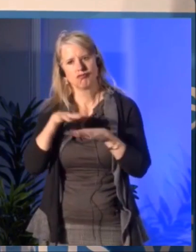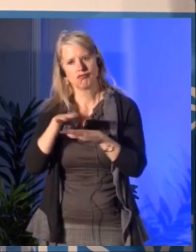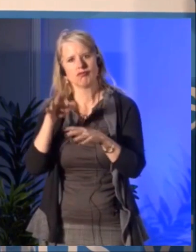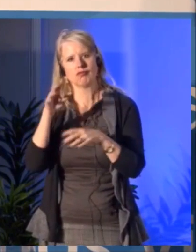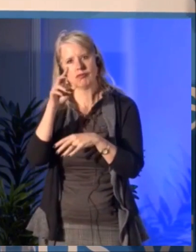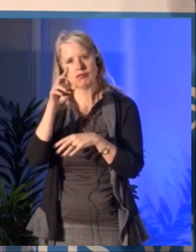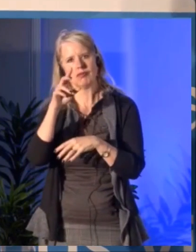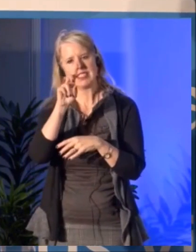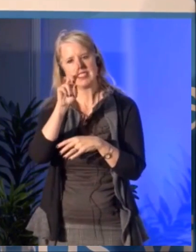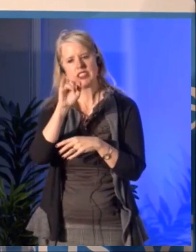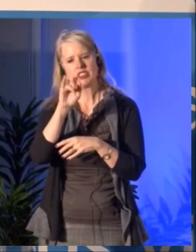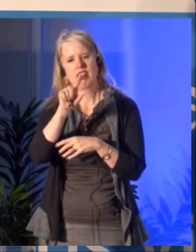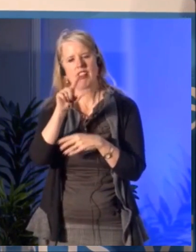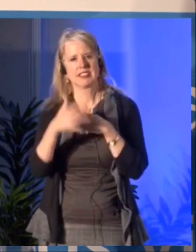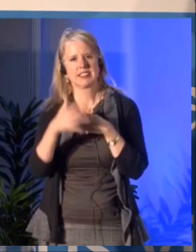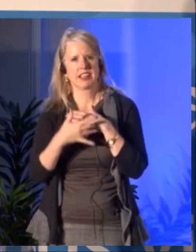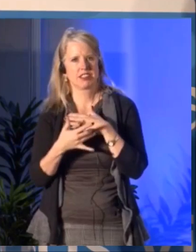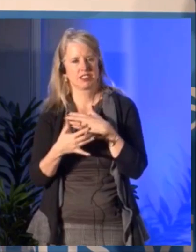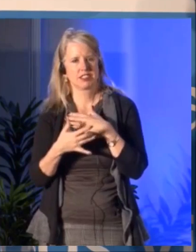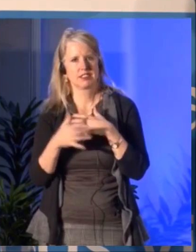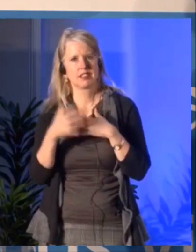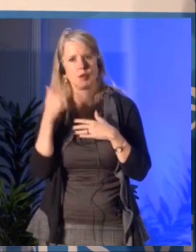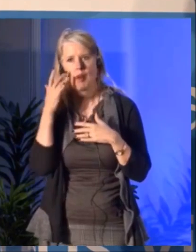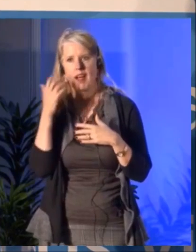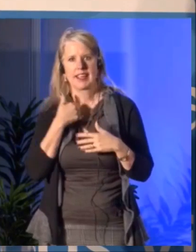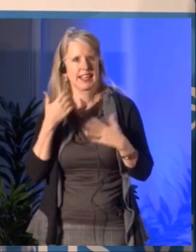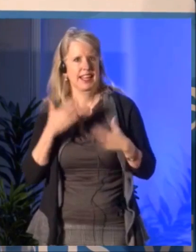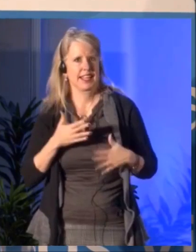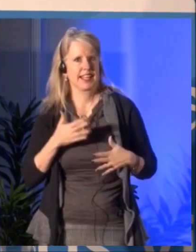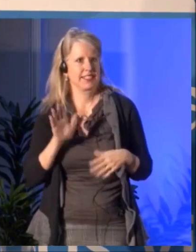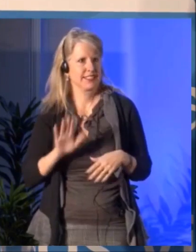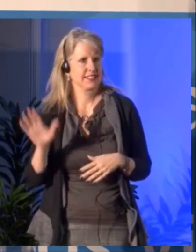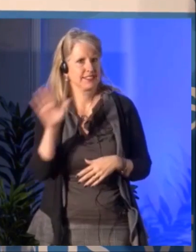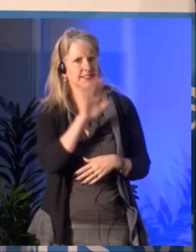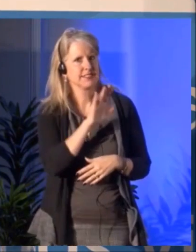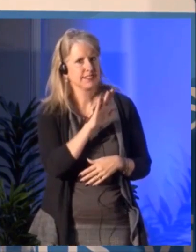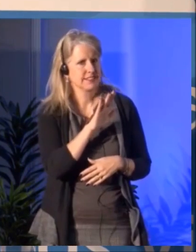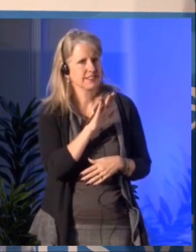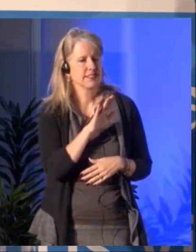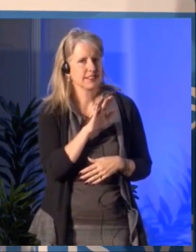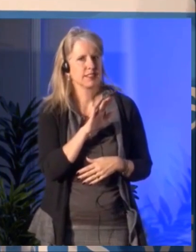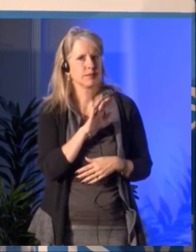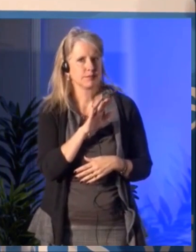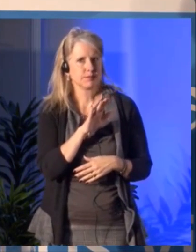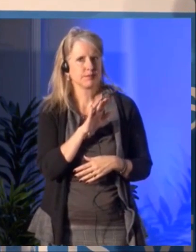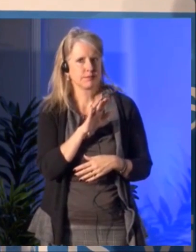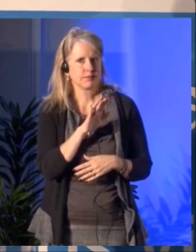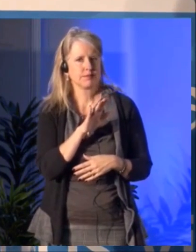and their expectations are post-analogue, their digital expectations.